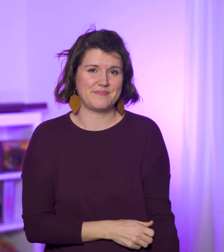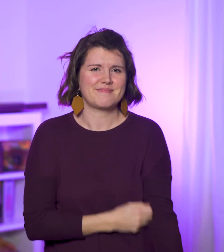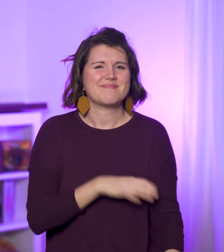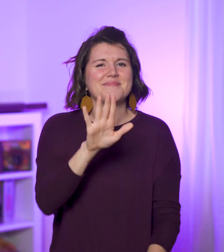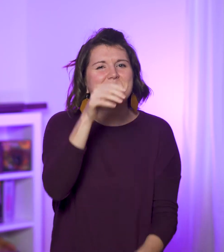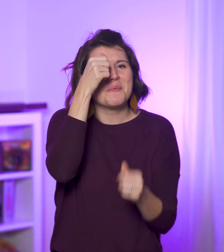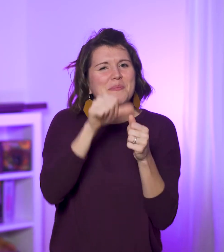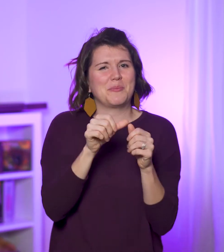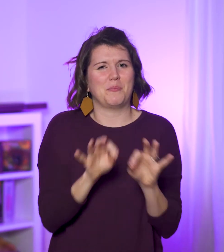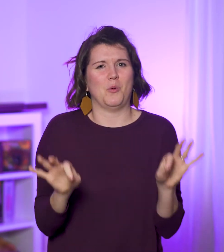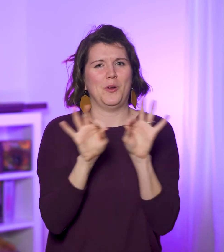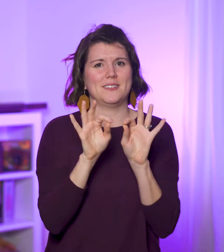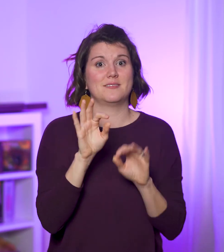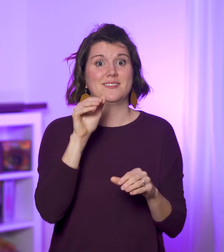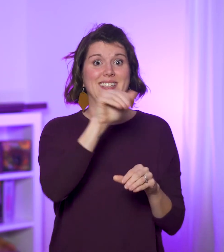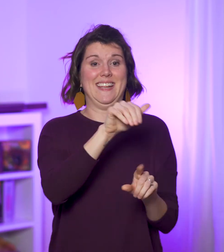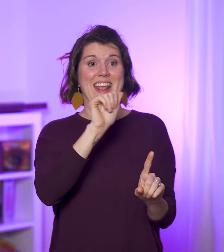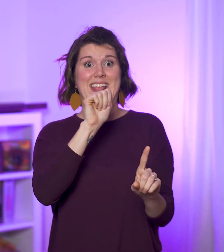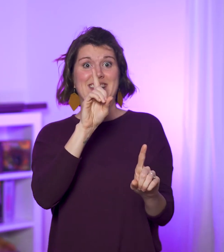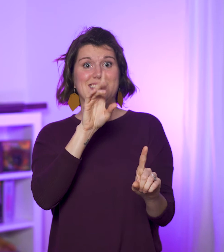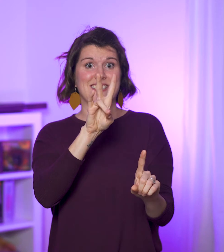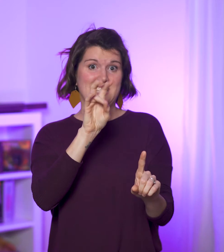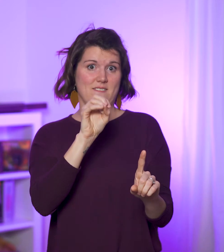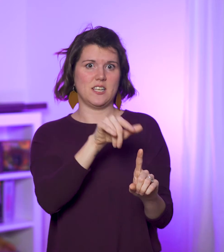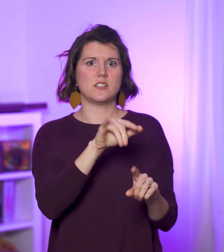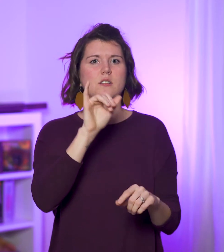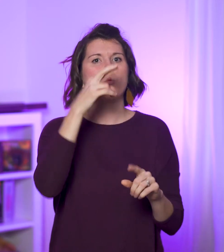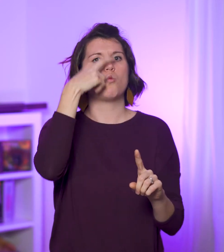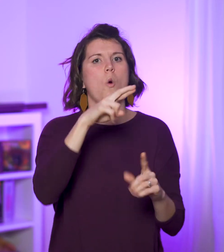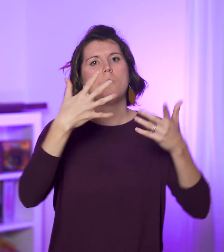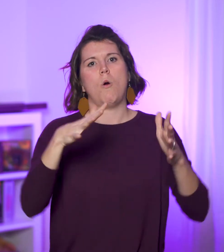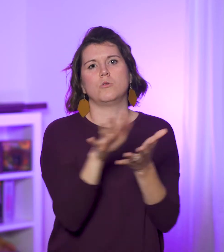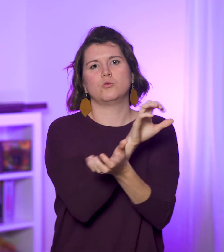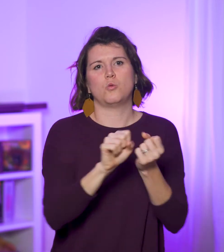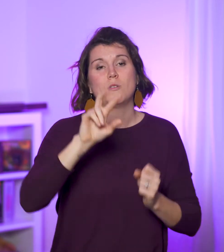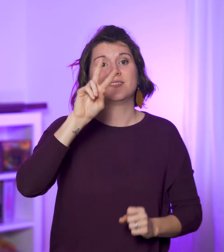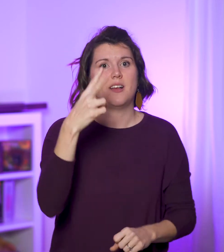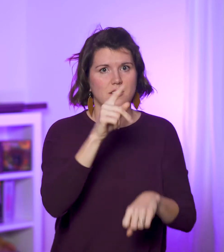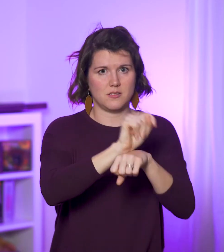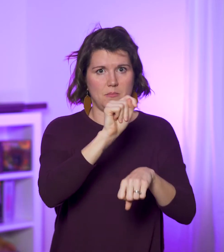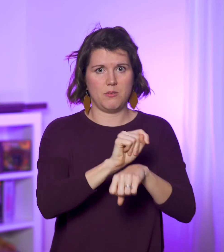Here’s an important note: In AD 70, Rome destroyed the Second Temple,